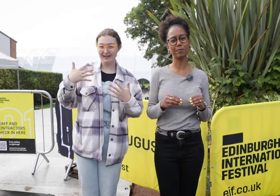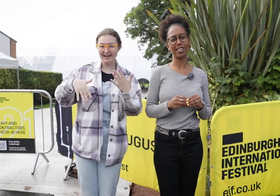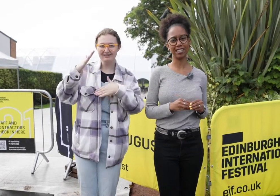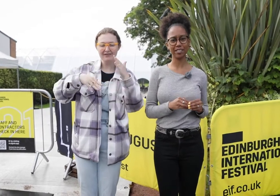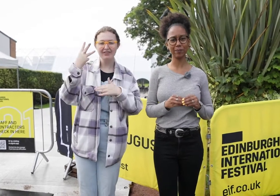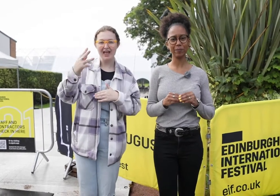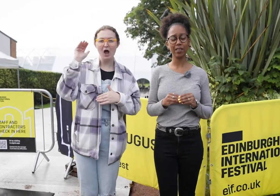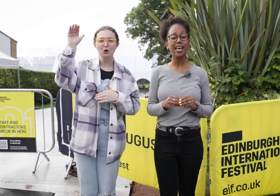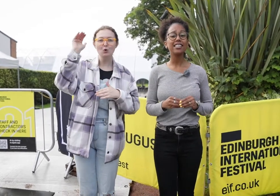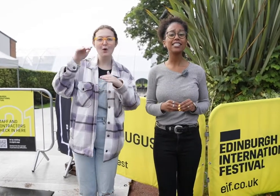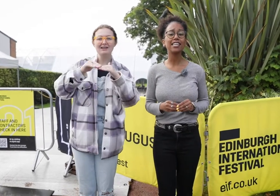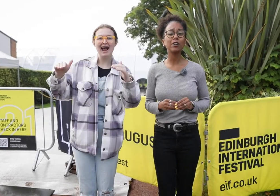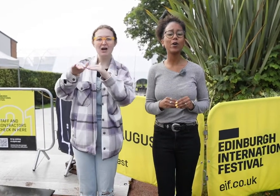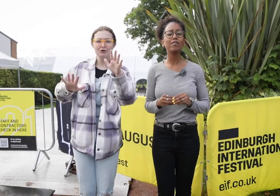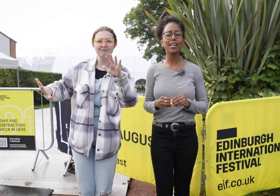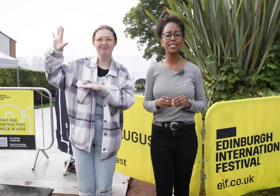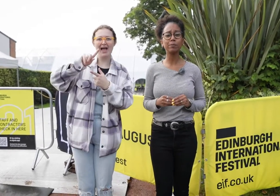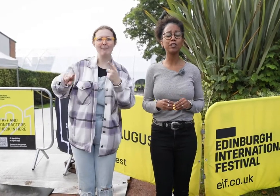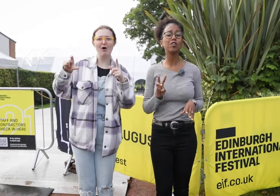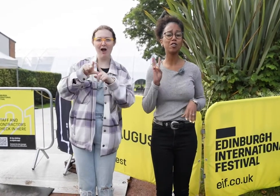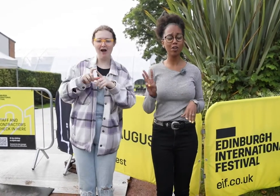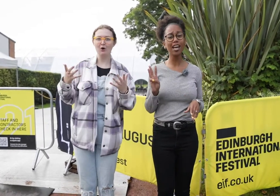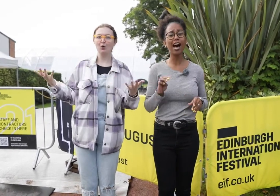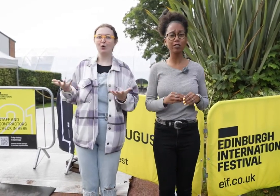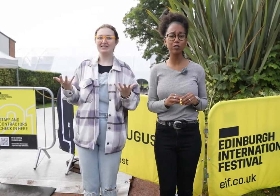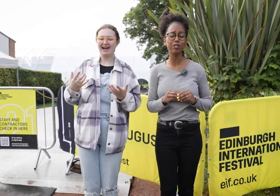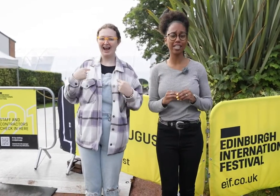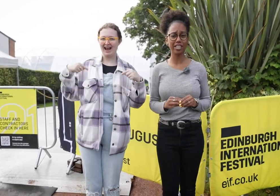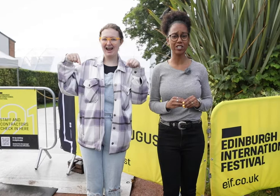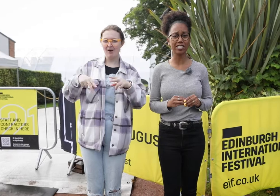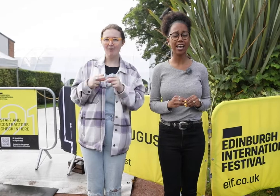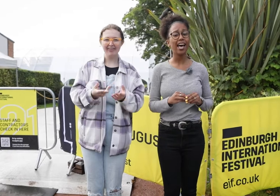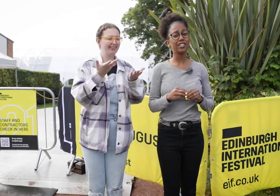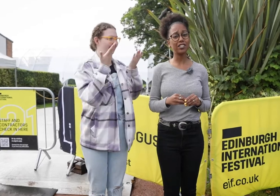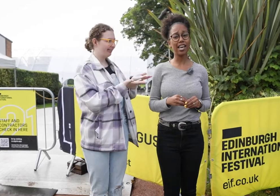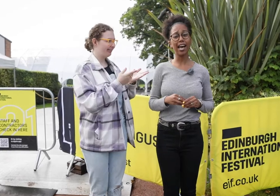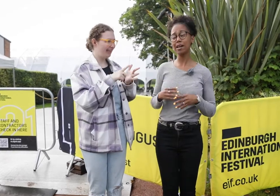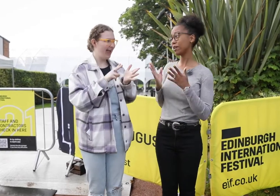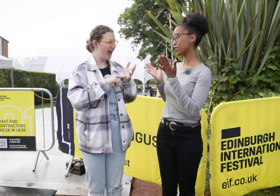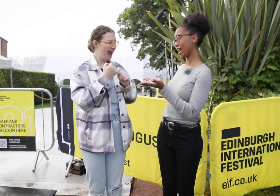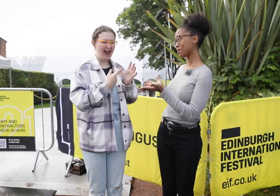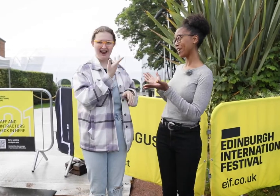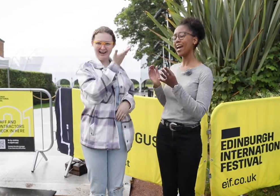month. This year we have custom built three outdoor stages and today I'm here with Amy